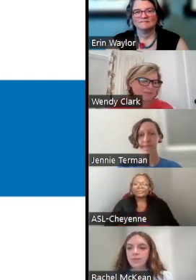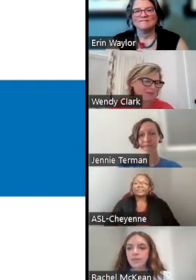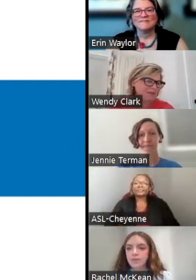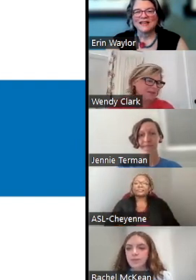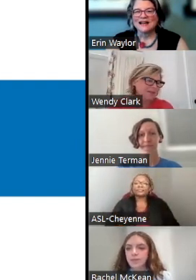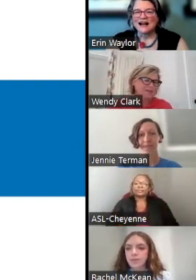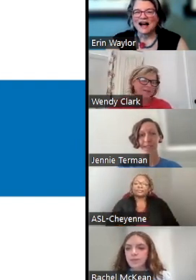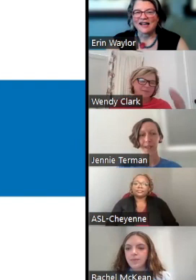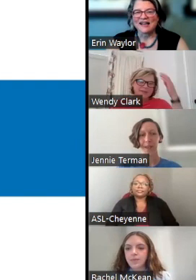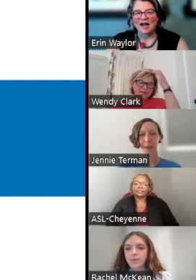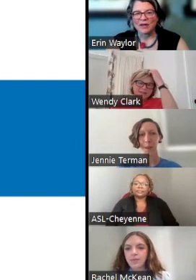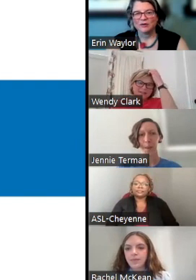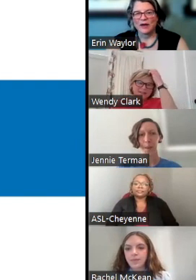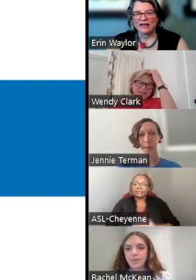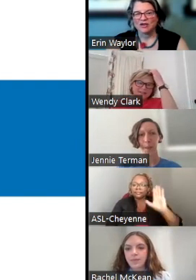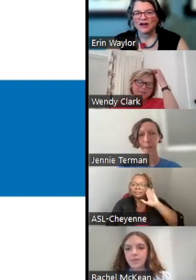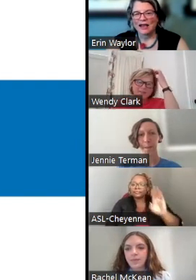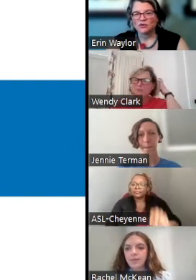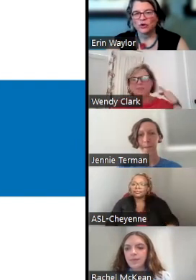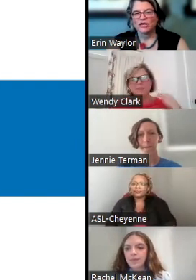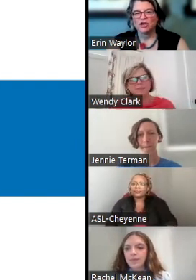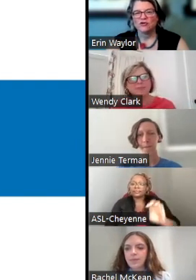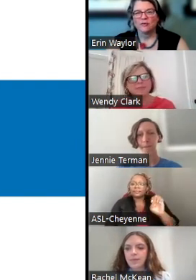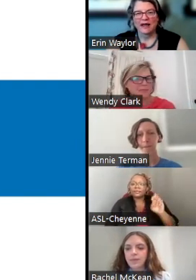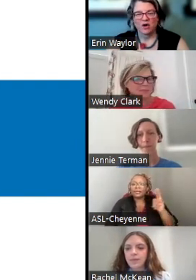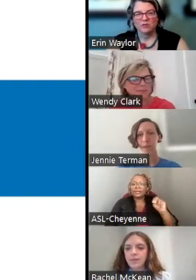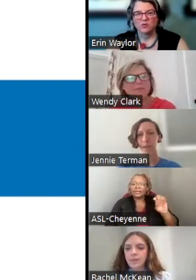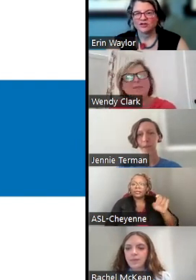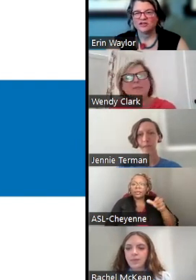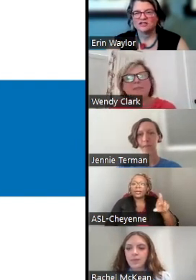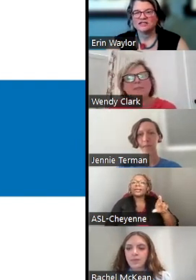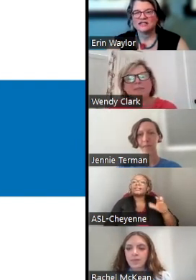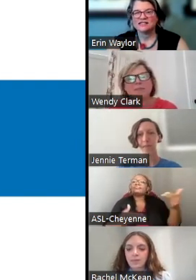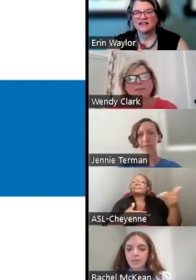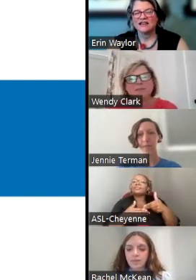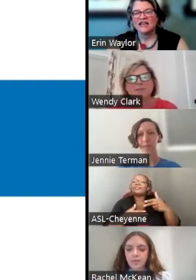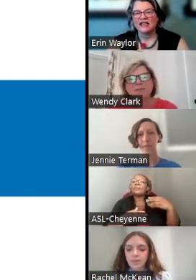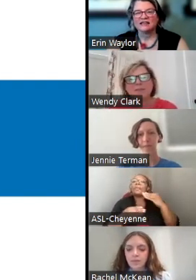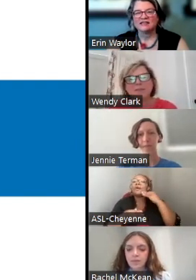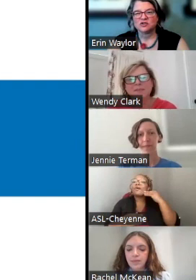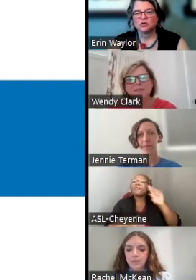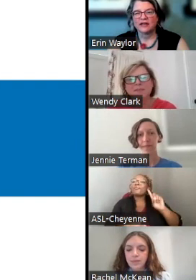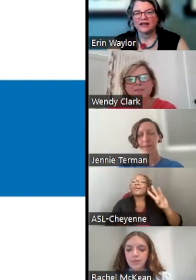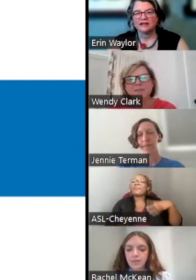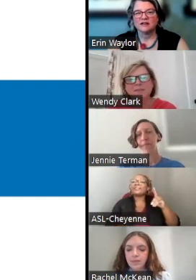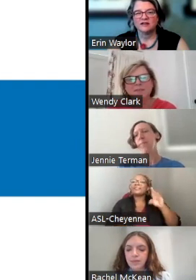I'M ERIN WAYLOR AND I'M JOINING YOU FROM MY HOME IN WASHINGTON, DC, ANCESTRAL LAND OF